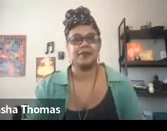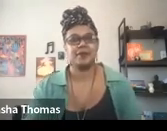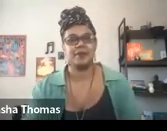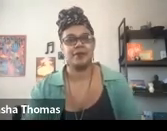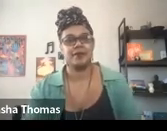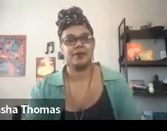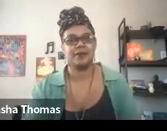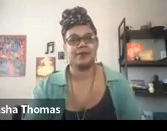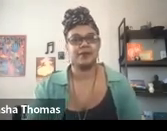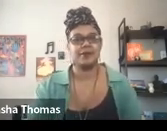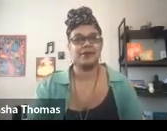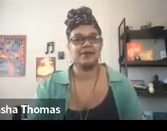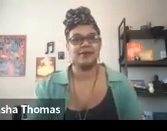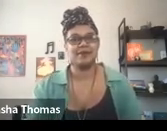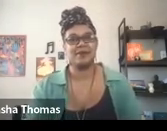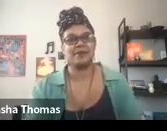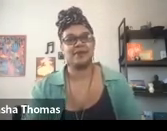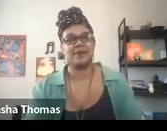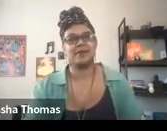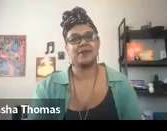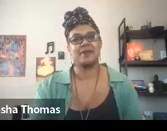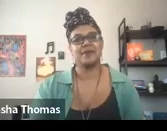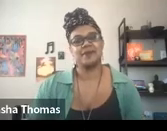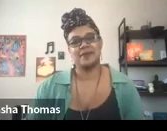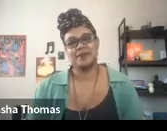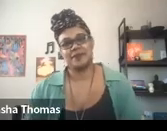Oh, many mothers.